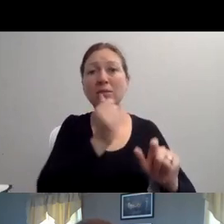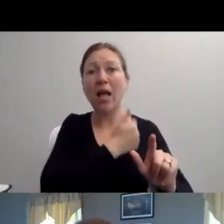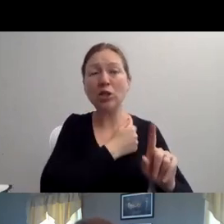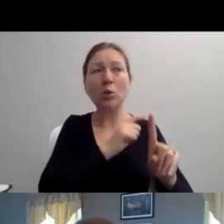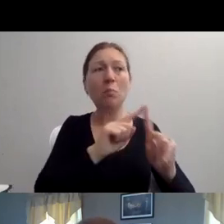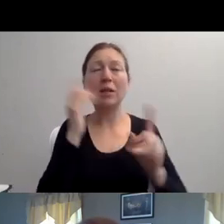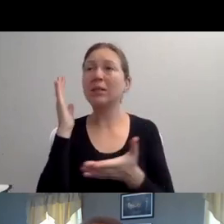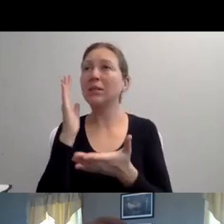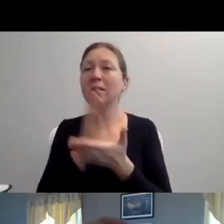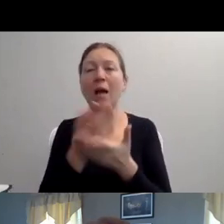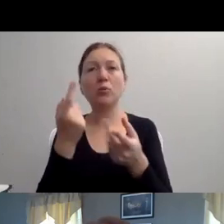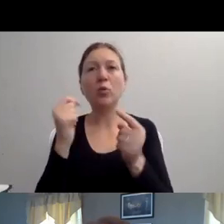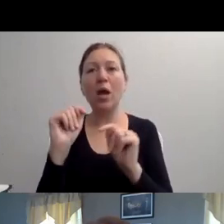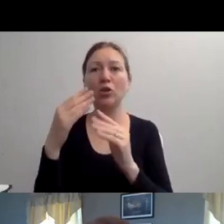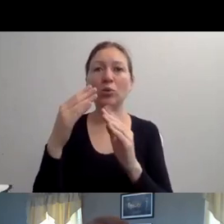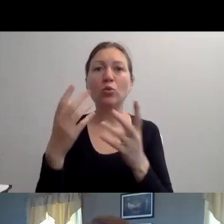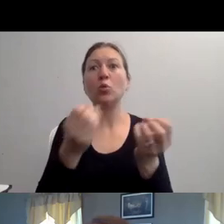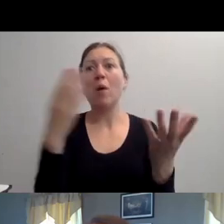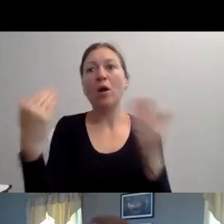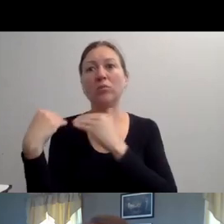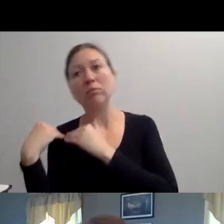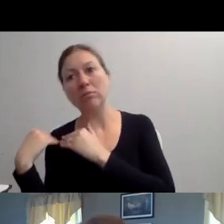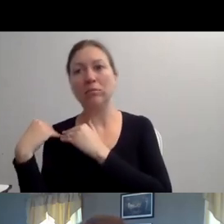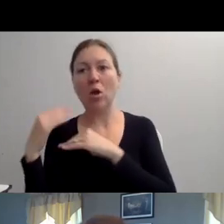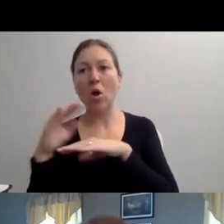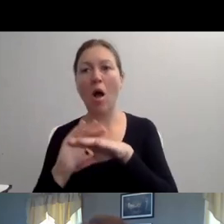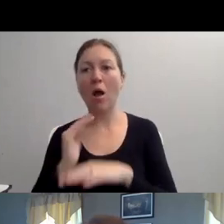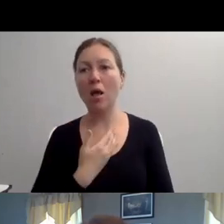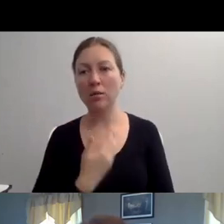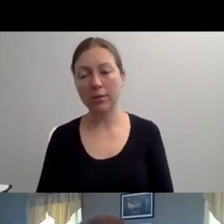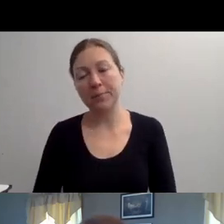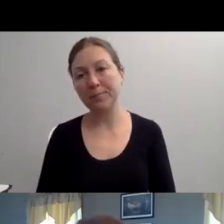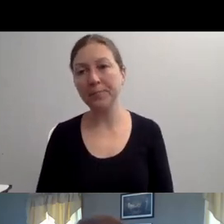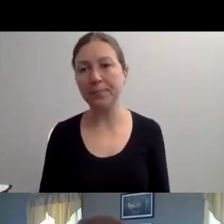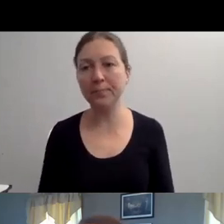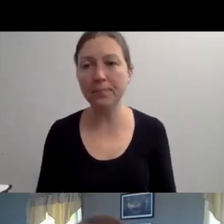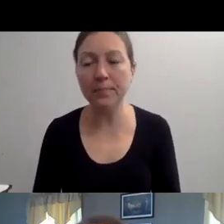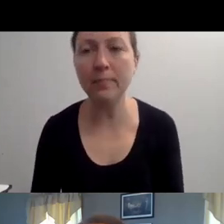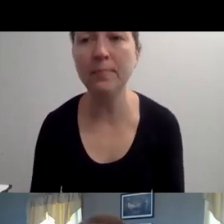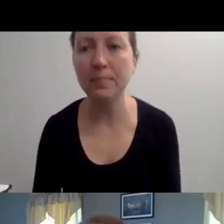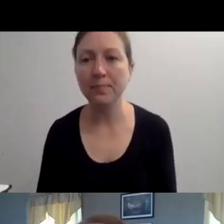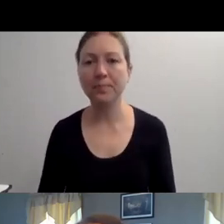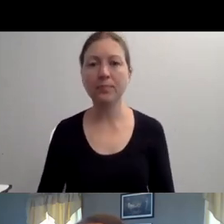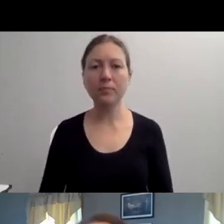RECRUIT AND HIRE A PERSON WITH A DISABILITY. OUR FAVORITE SLOGAN IS NOTHING ABOUT US WITHOUT US.